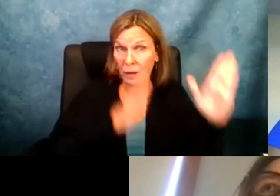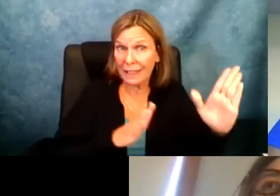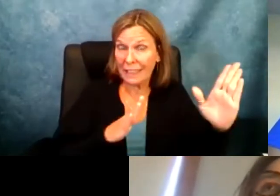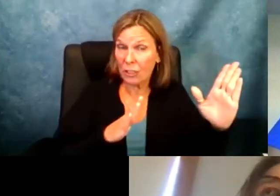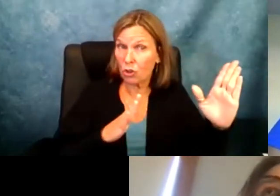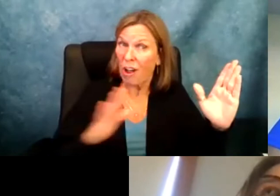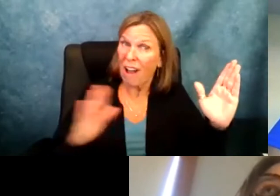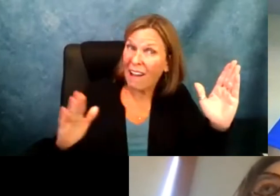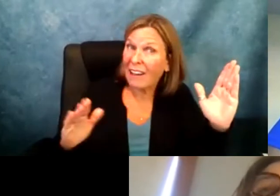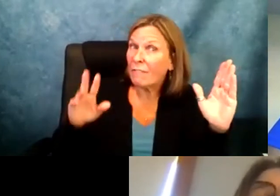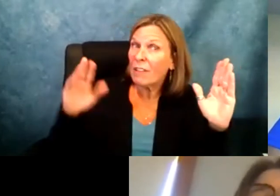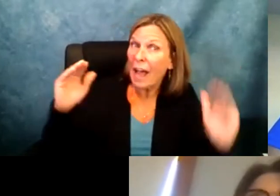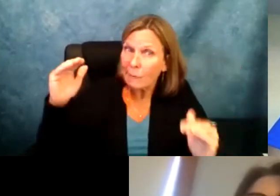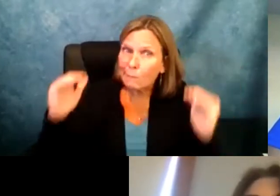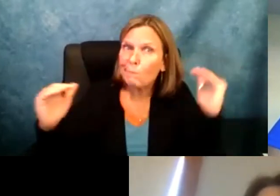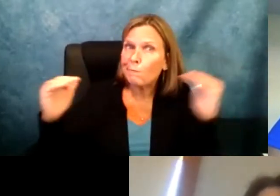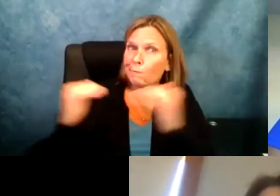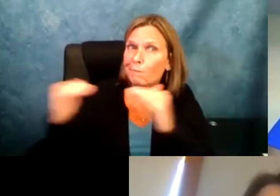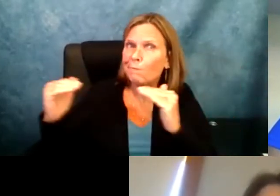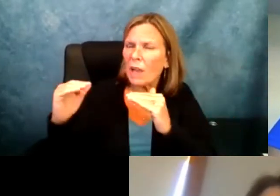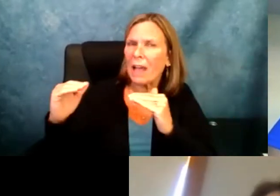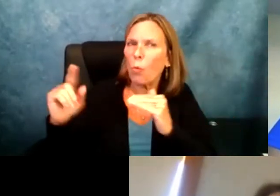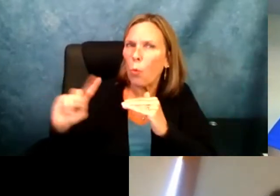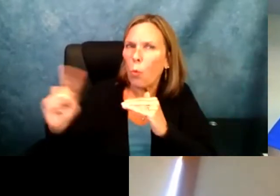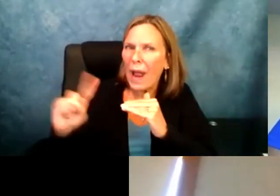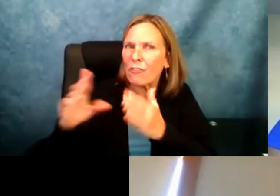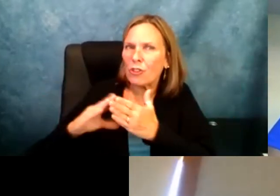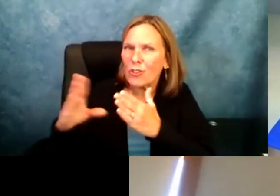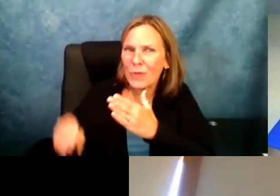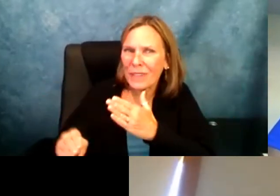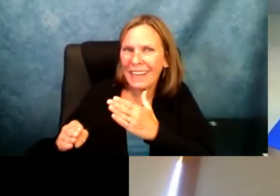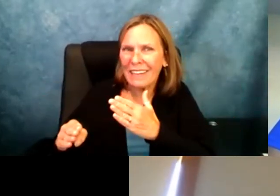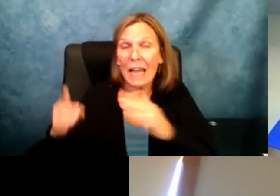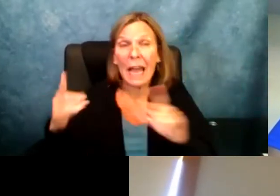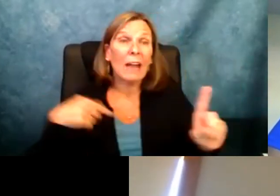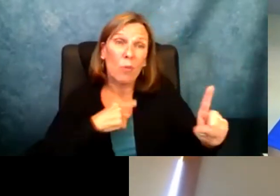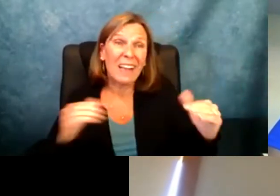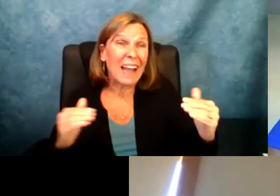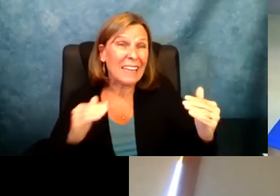it is a process of the teacher meeting the student where they are and the student meeting the teacher